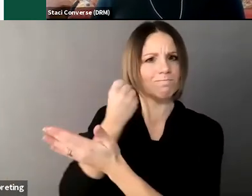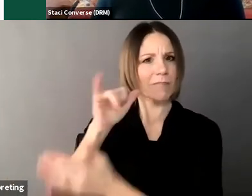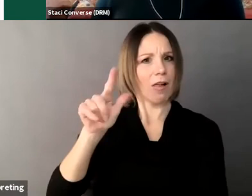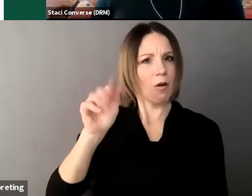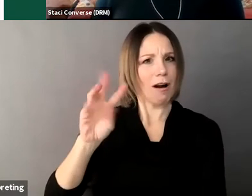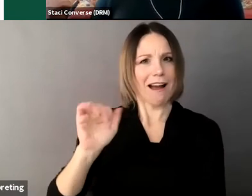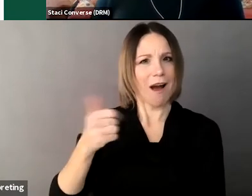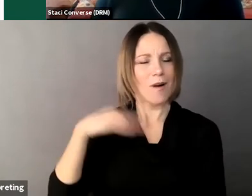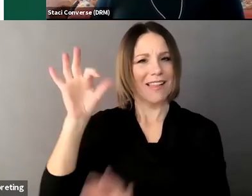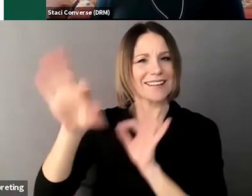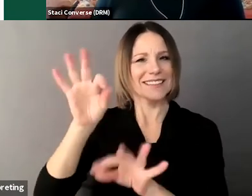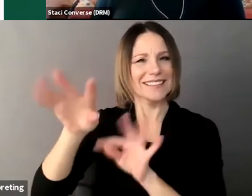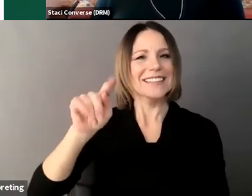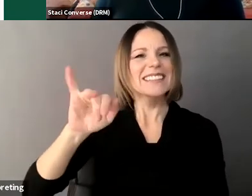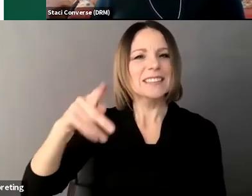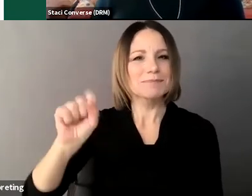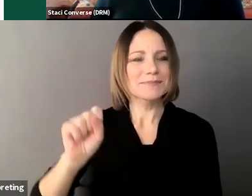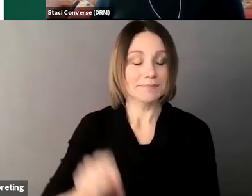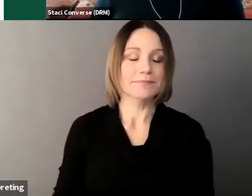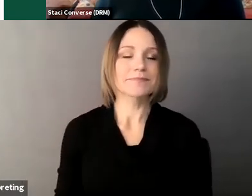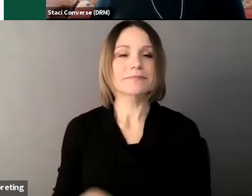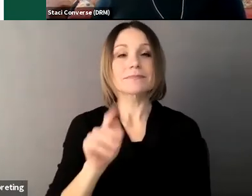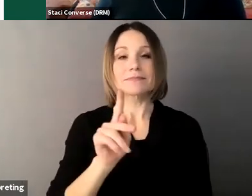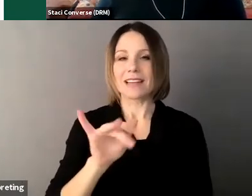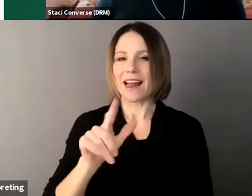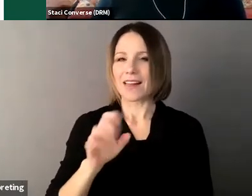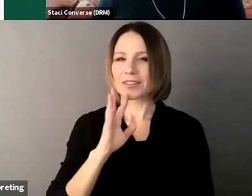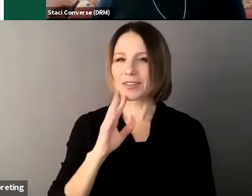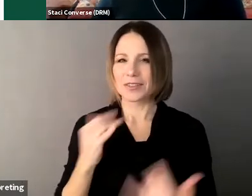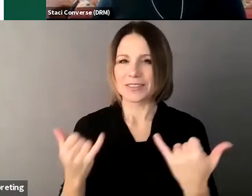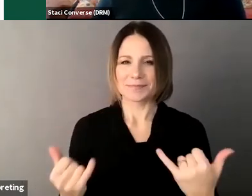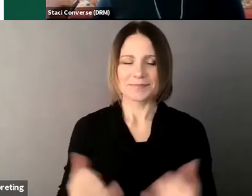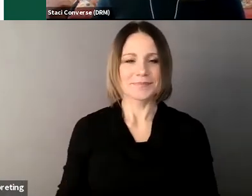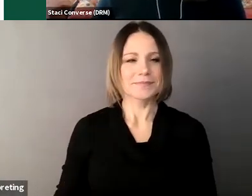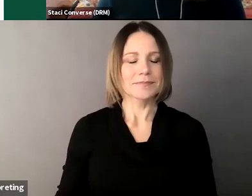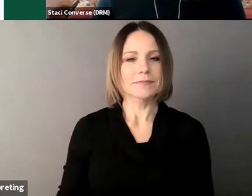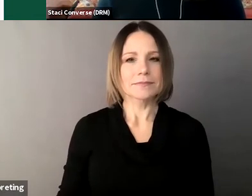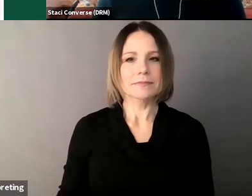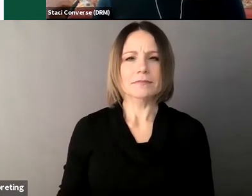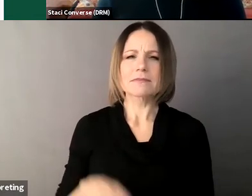this is Kile again where does SDM come from